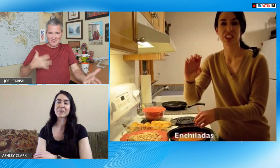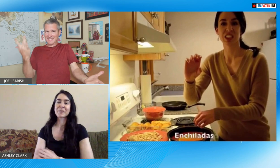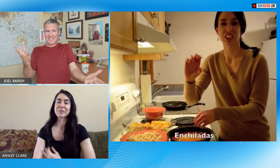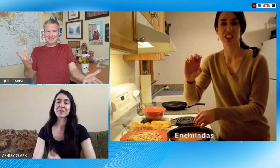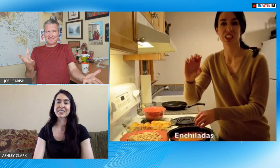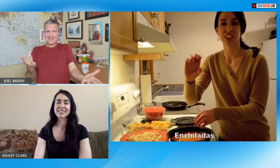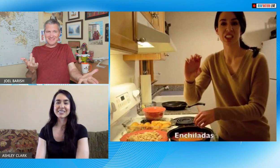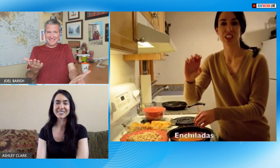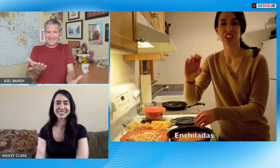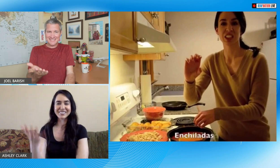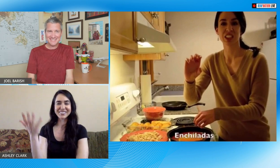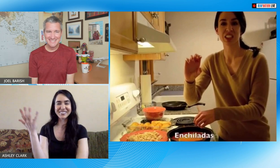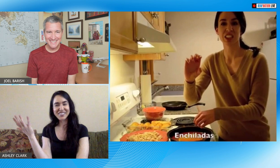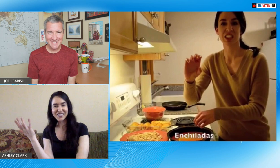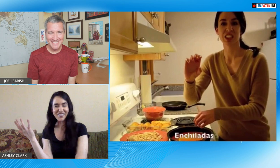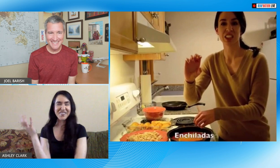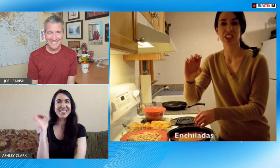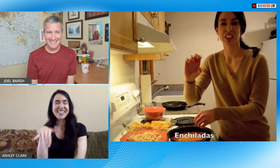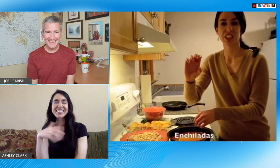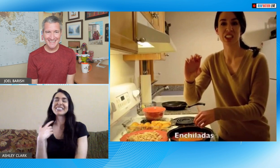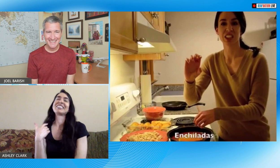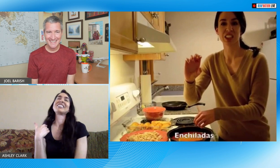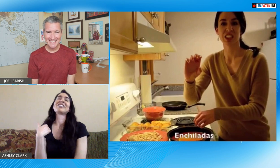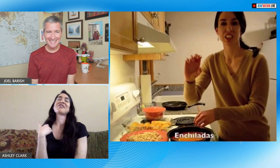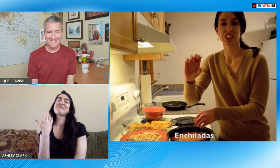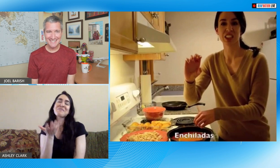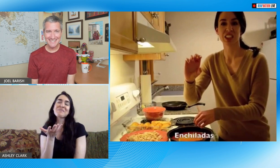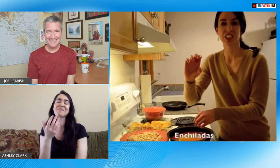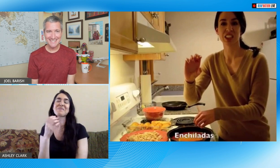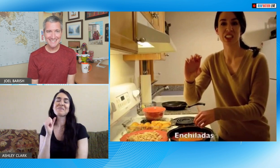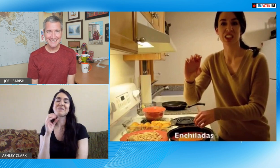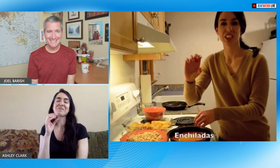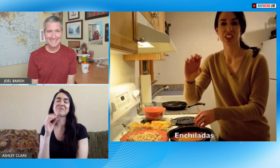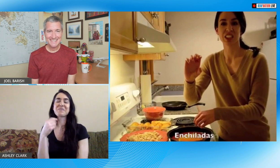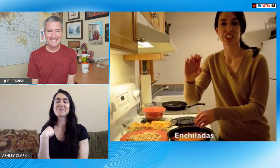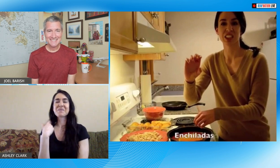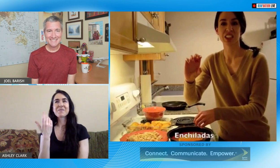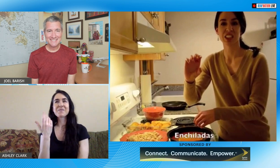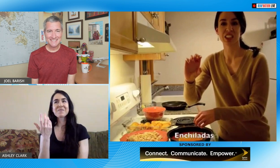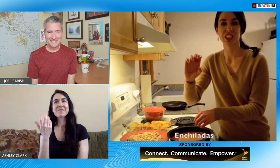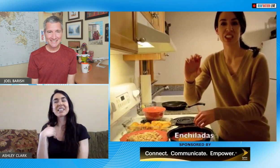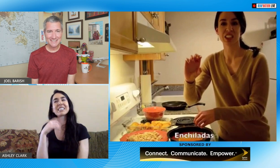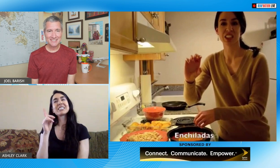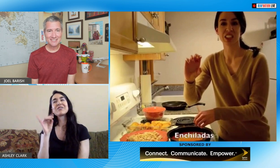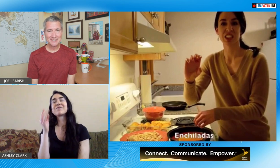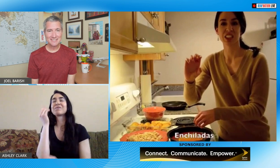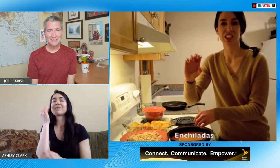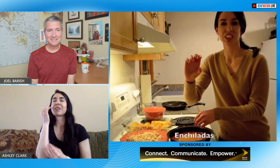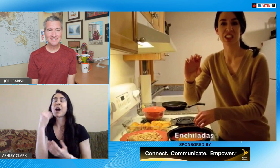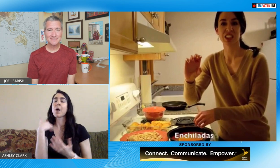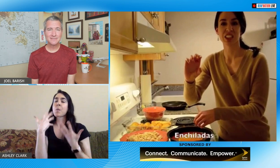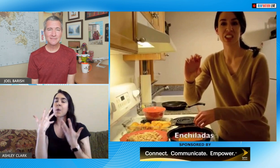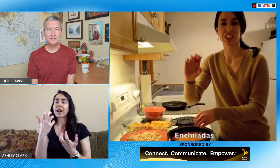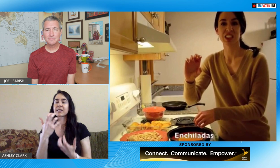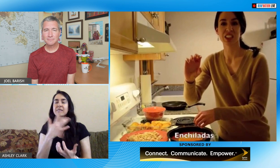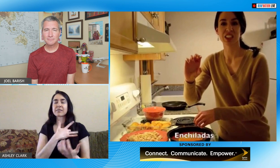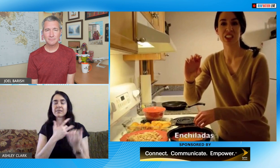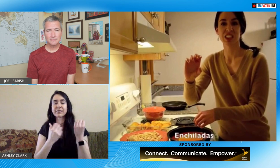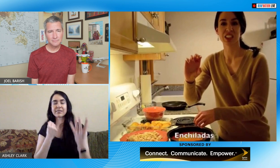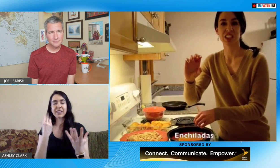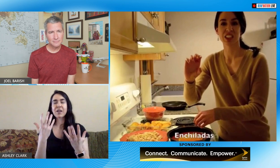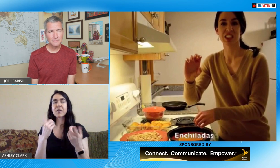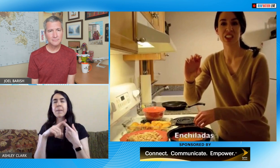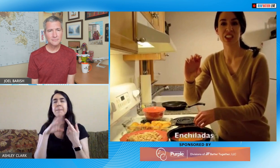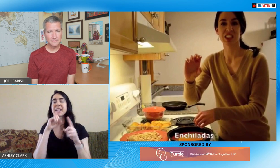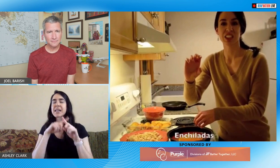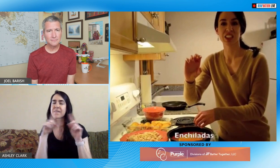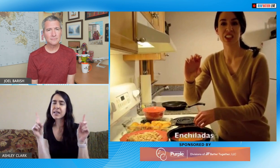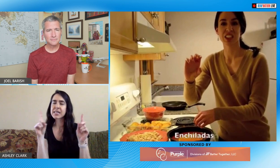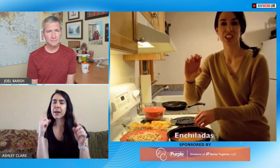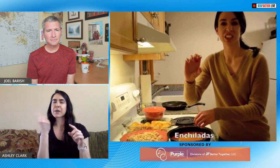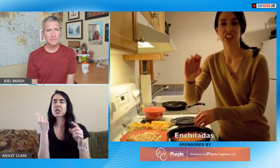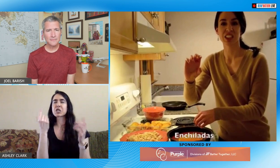next one food you know so I did think about ways to